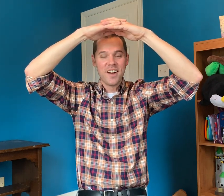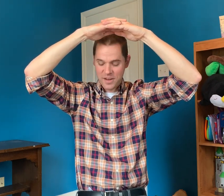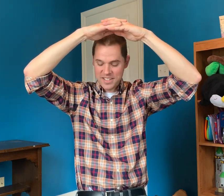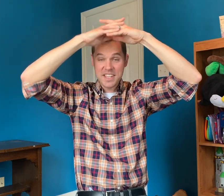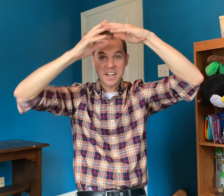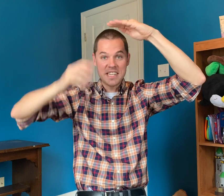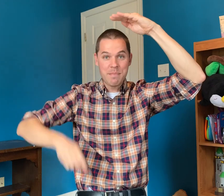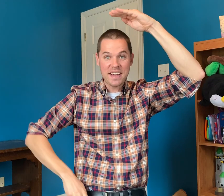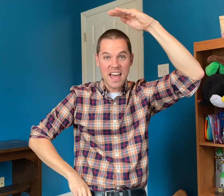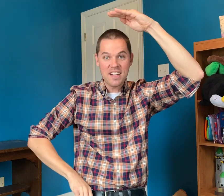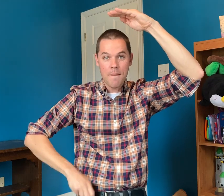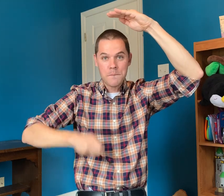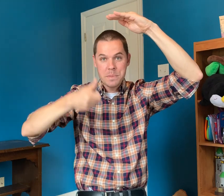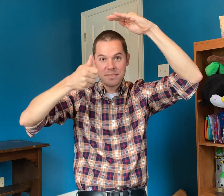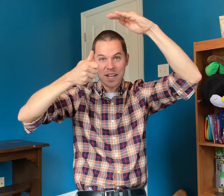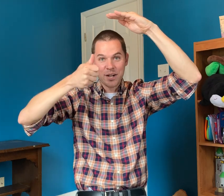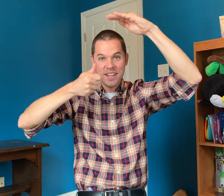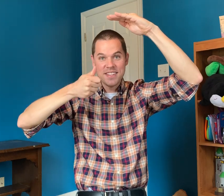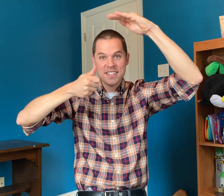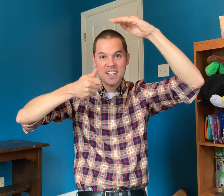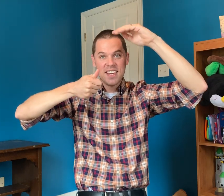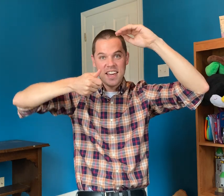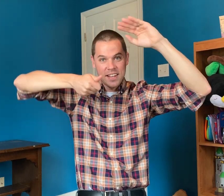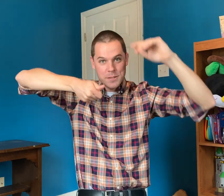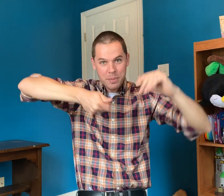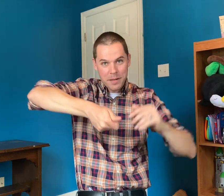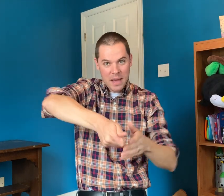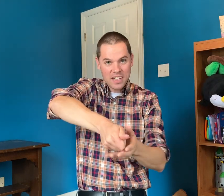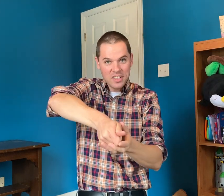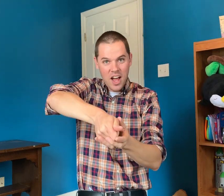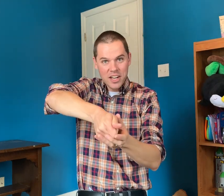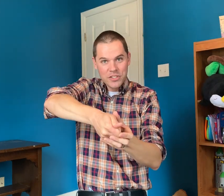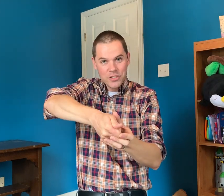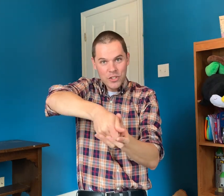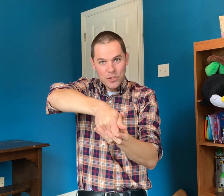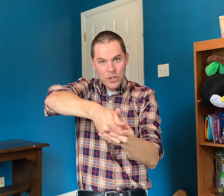All right, let's get our key back out. (mouth POP! sound) There is is! And let's put it back in the lock (CLACK sound of a key turning in a lock)